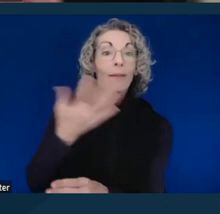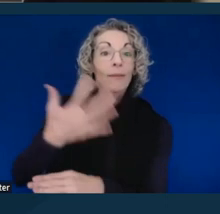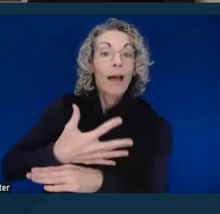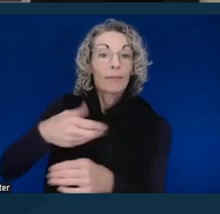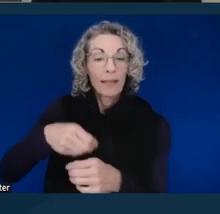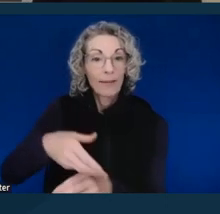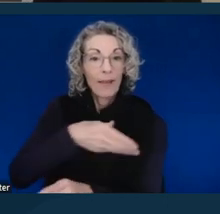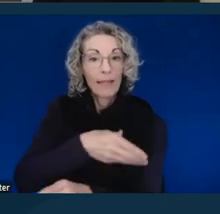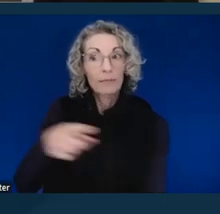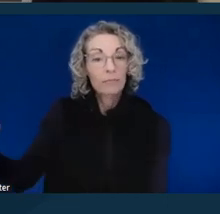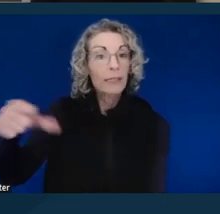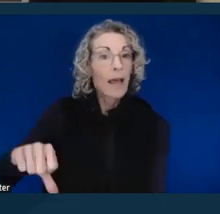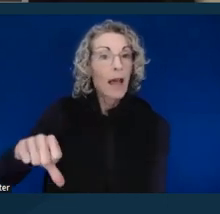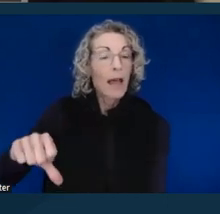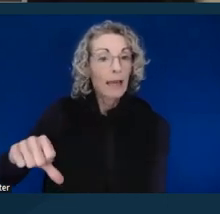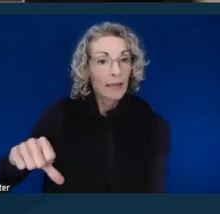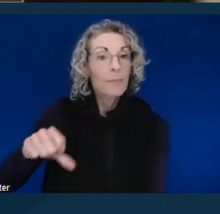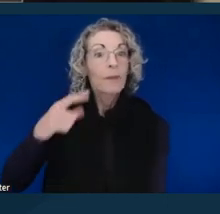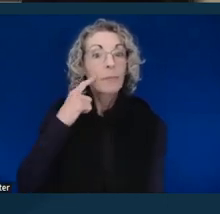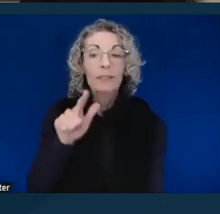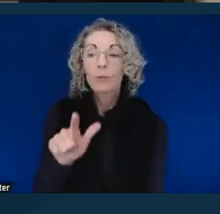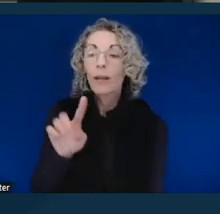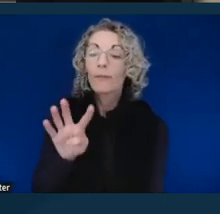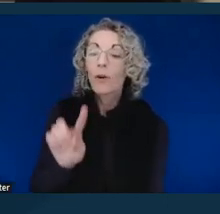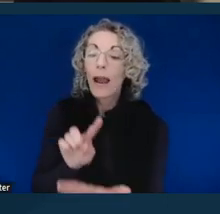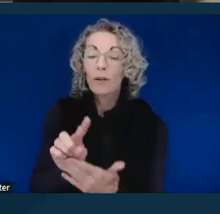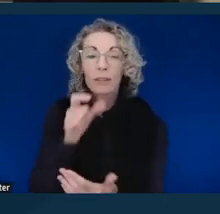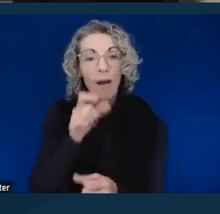They denied it because hours was not enough time for them to provide the accommodation.